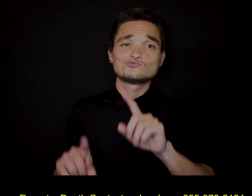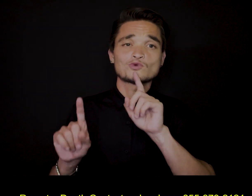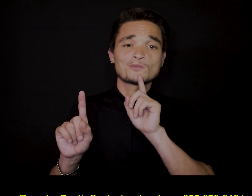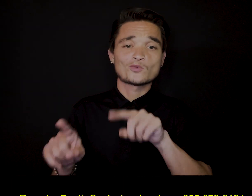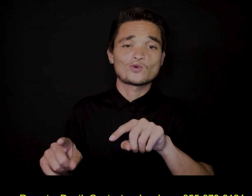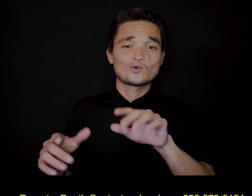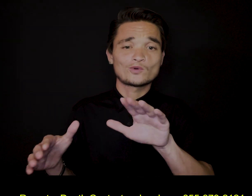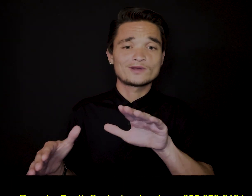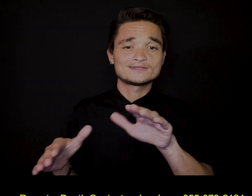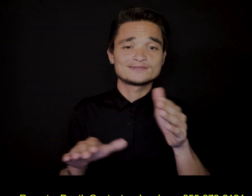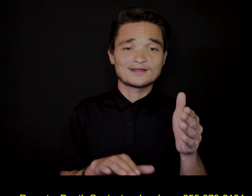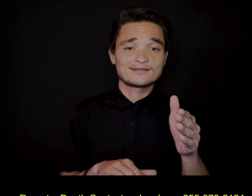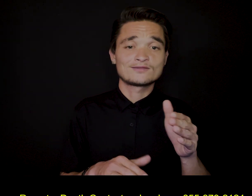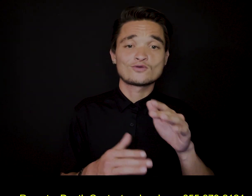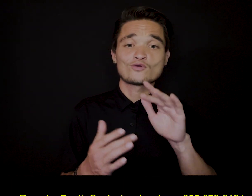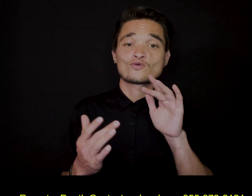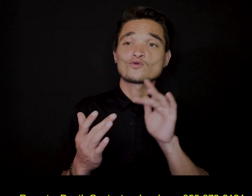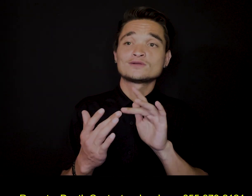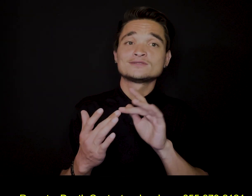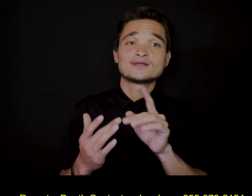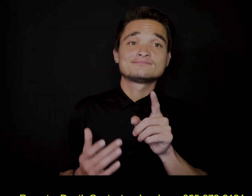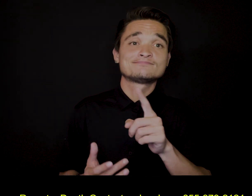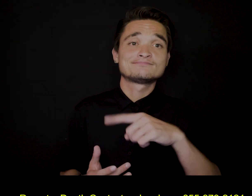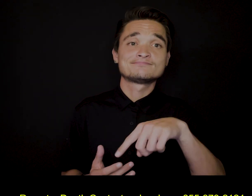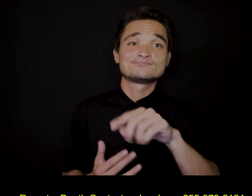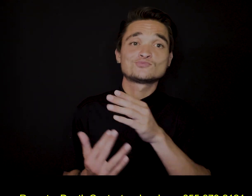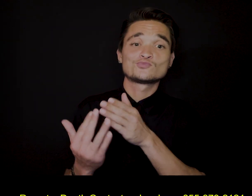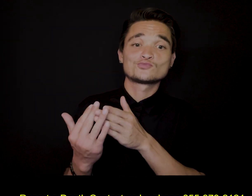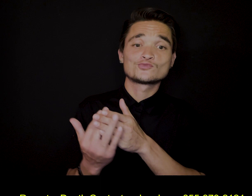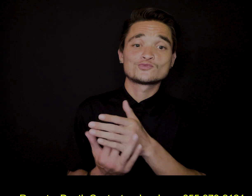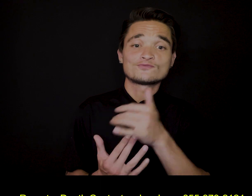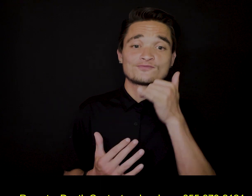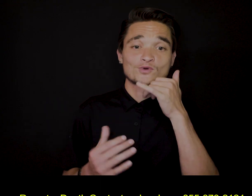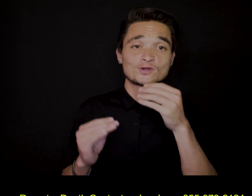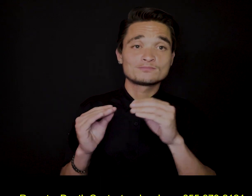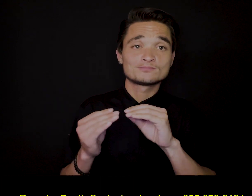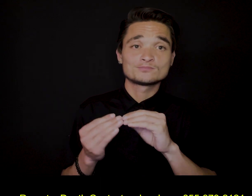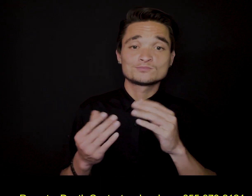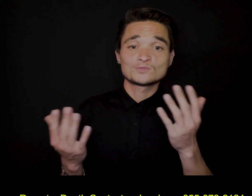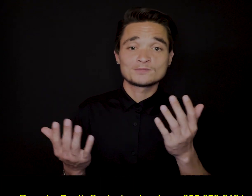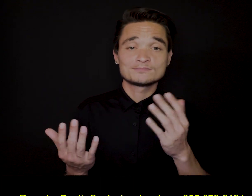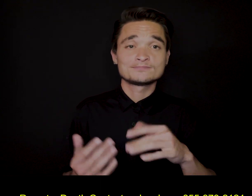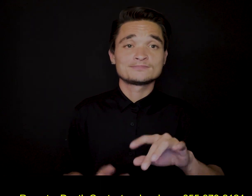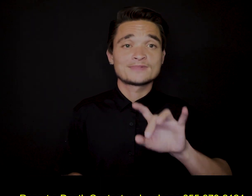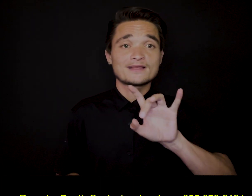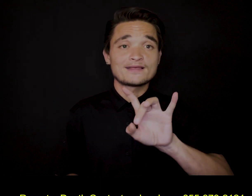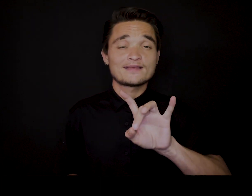Report a Death Contact us by phone 855-373-2124